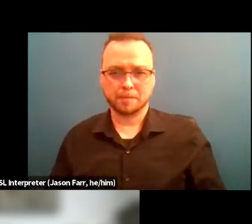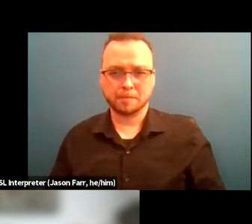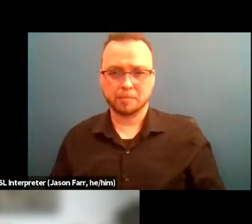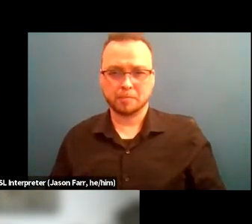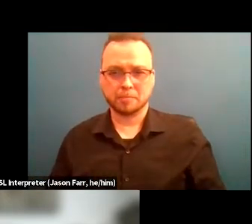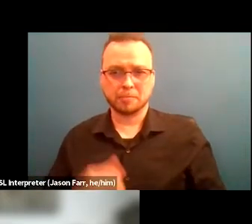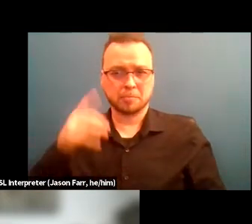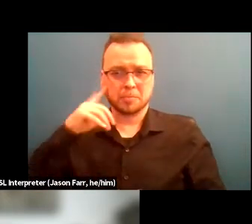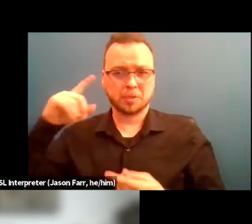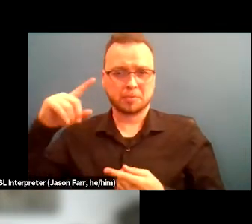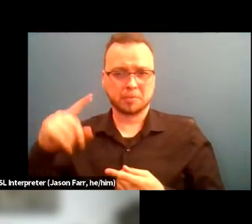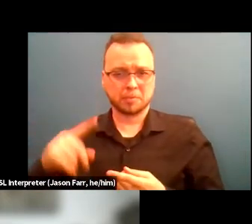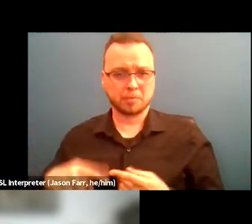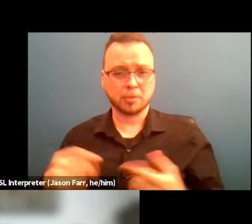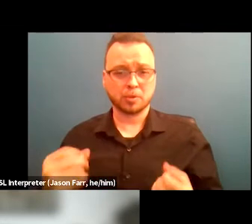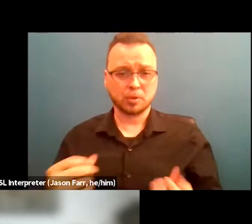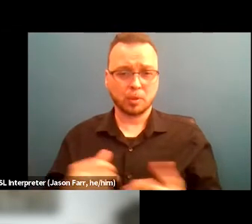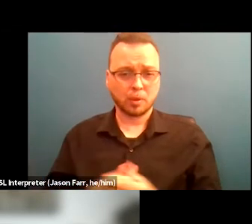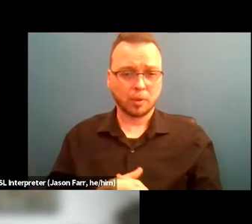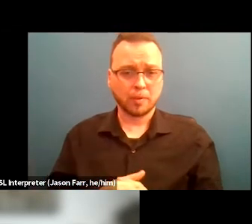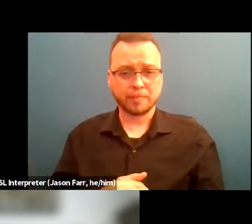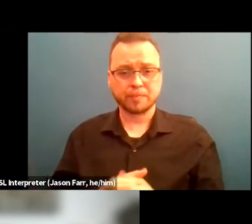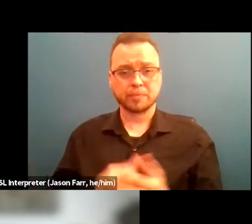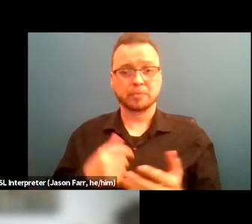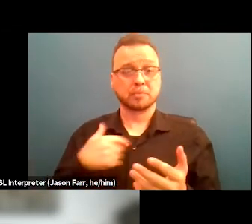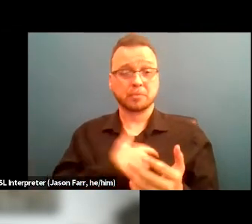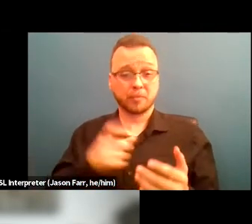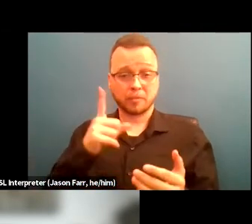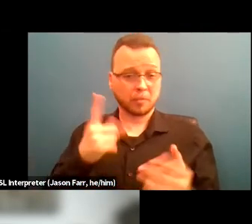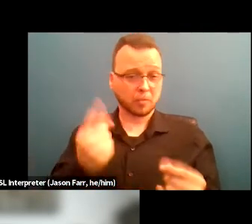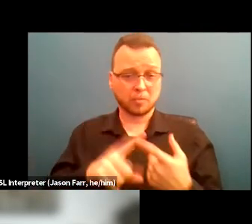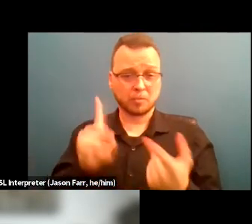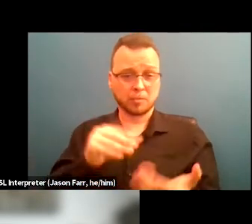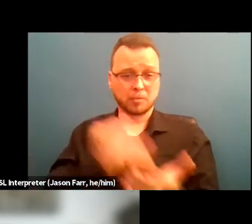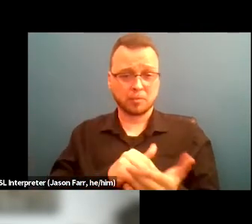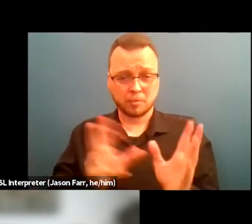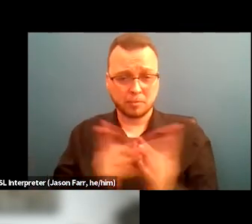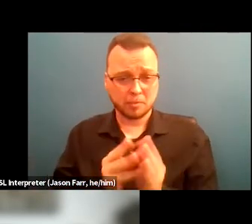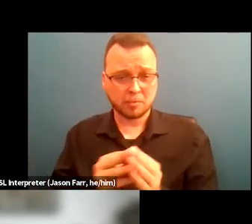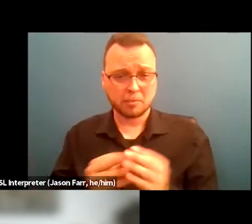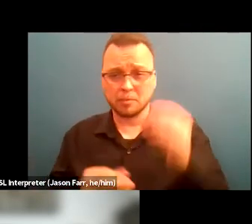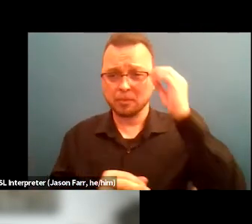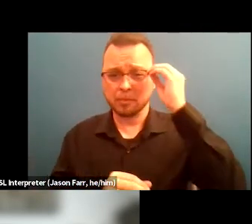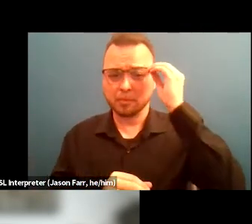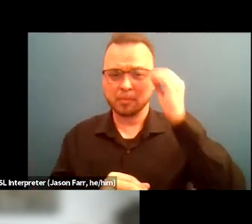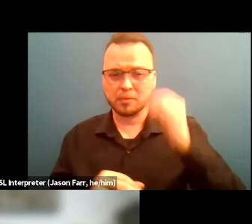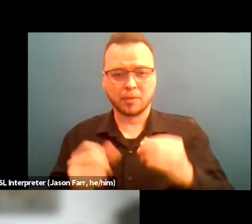but we do, you know, walk side by side and hand in hand with them and make sure that they, you know, start acclimating to programming